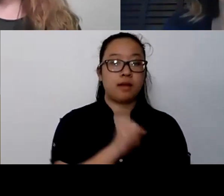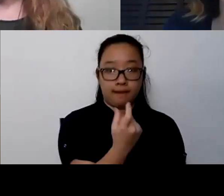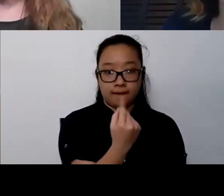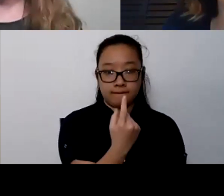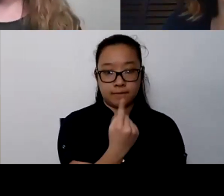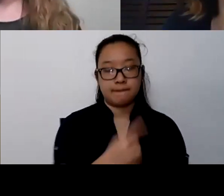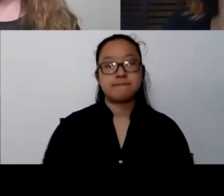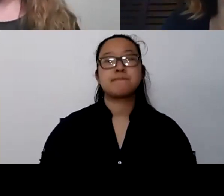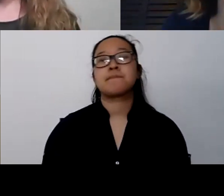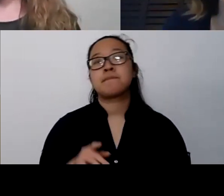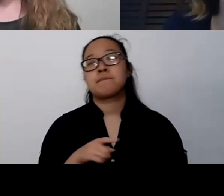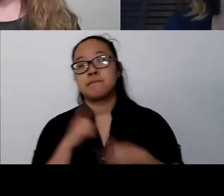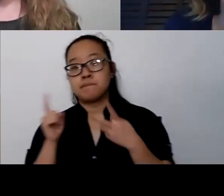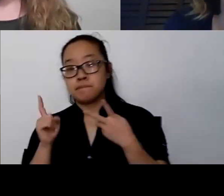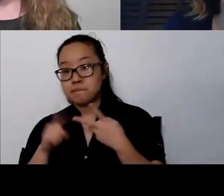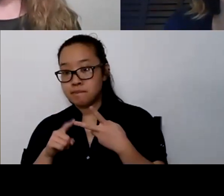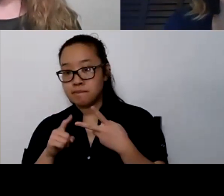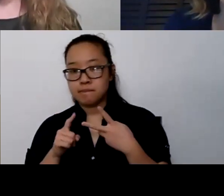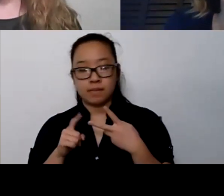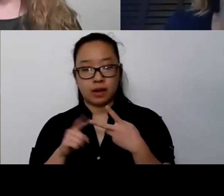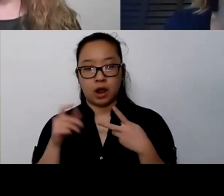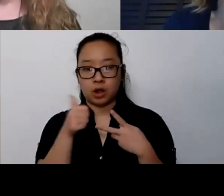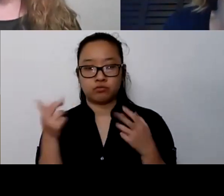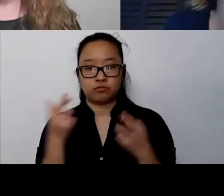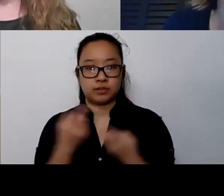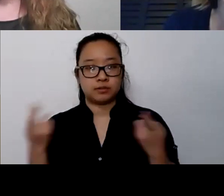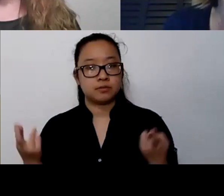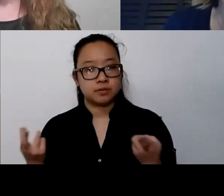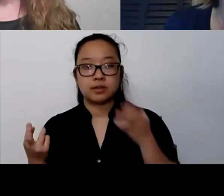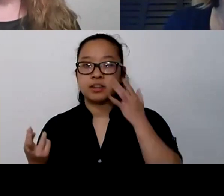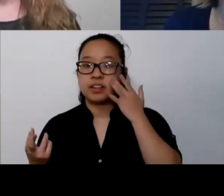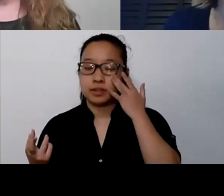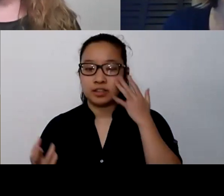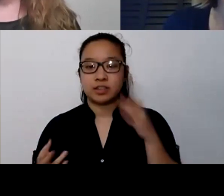that provides a pretty up-to-date referral information is Psychology Today.